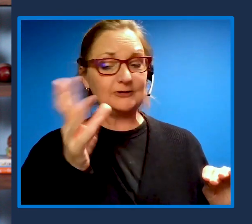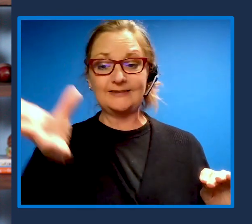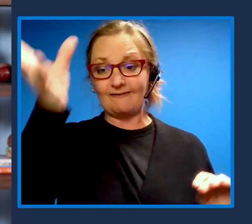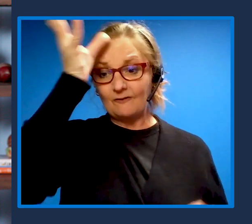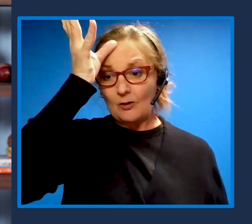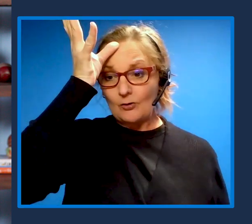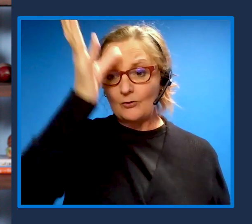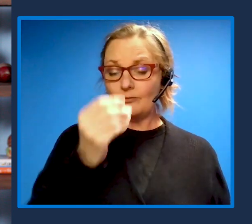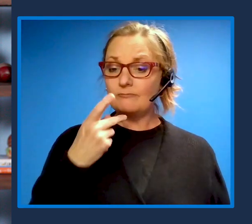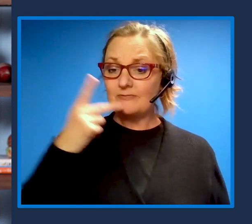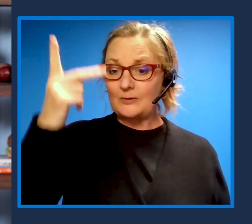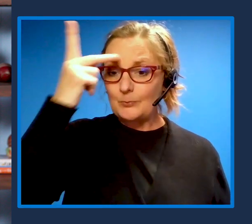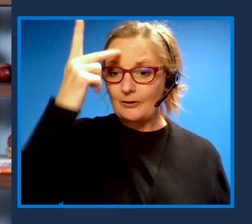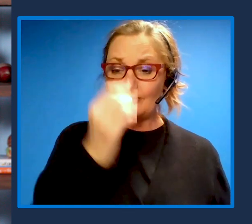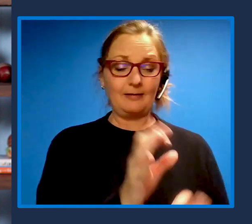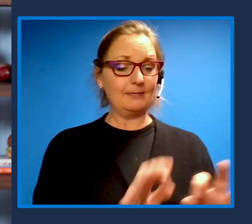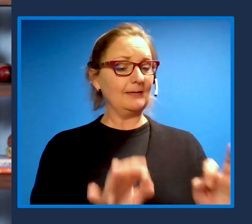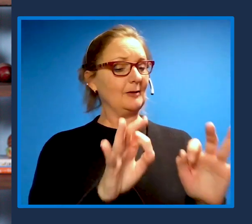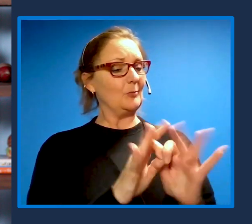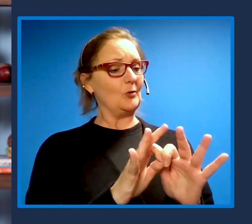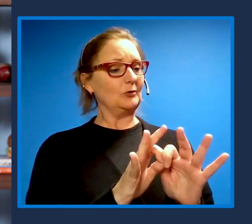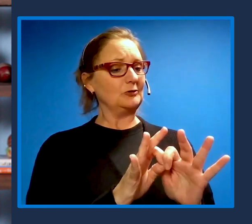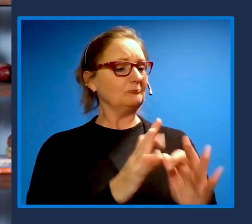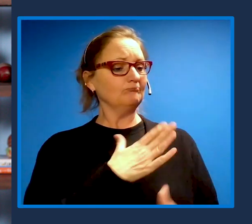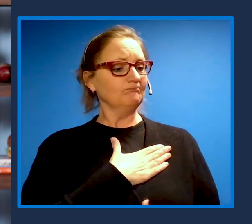and just the importance of this to you on that level.